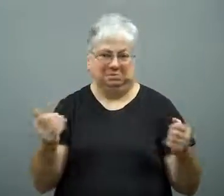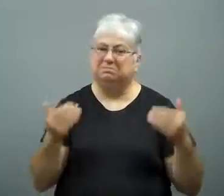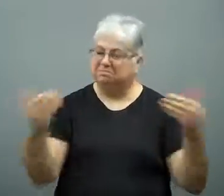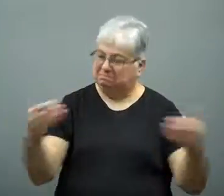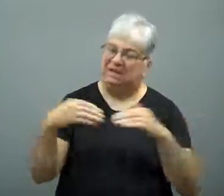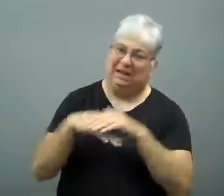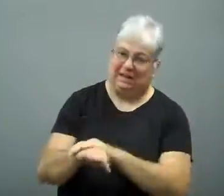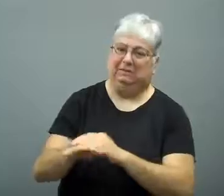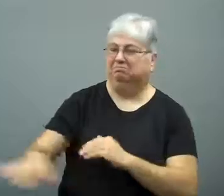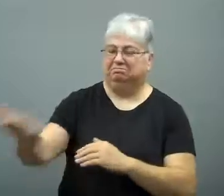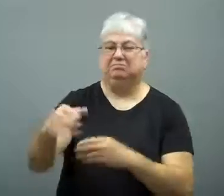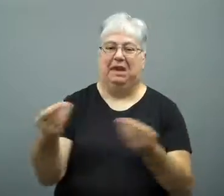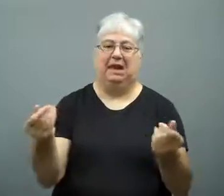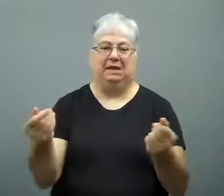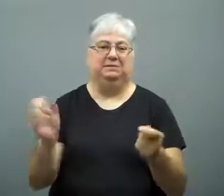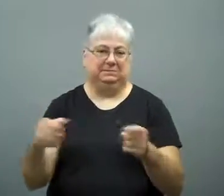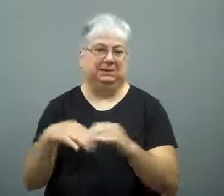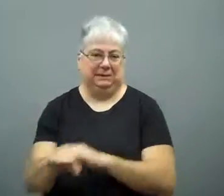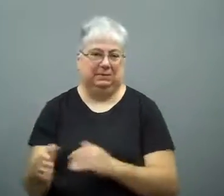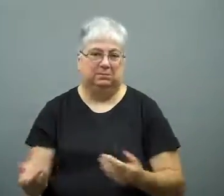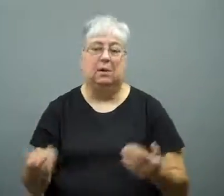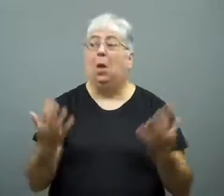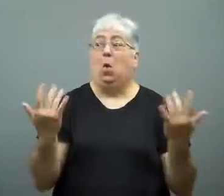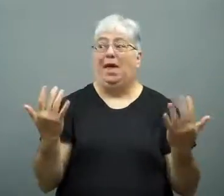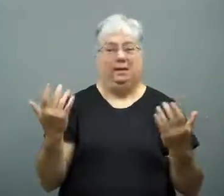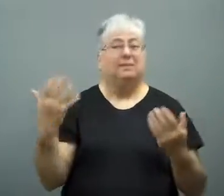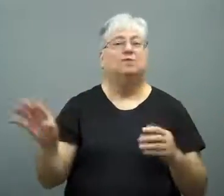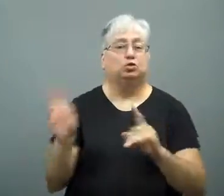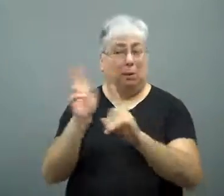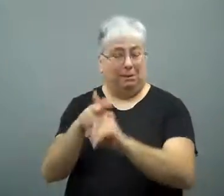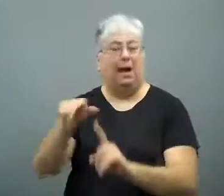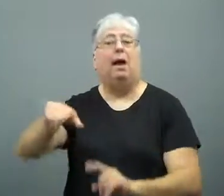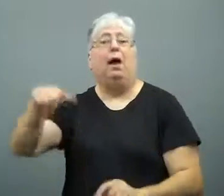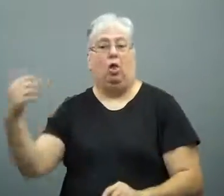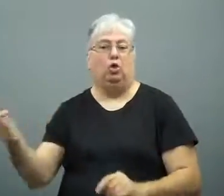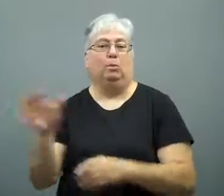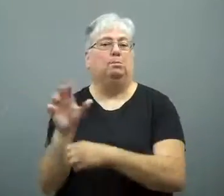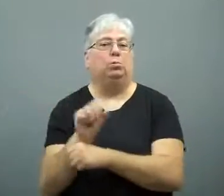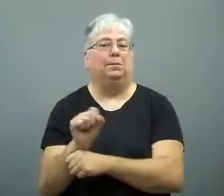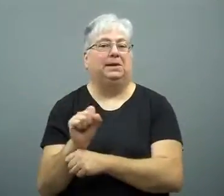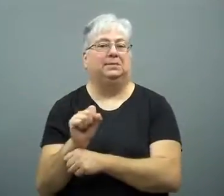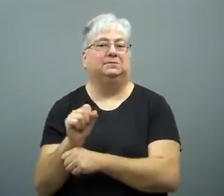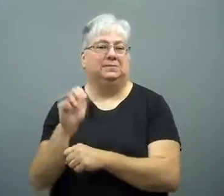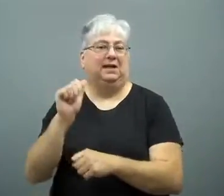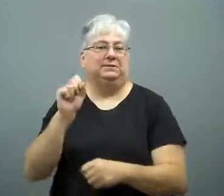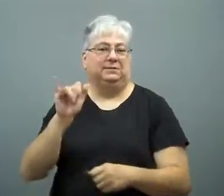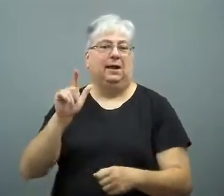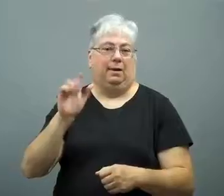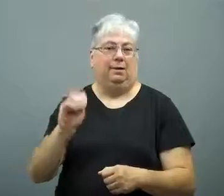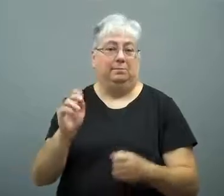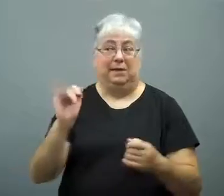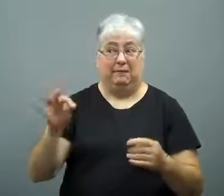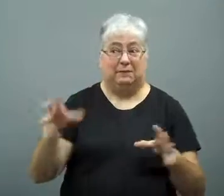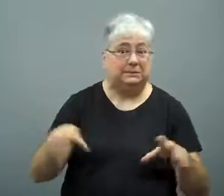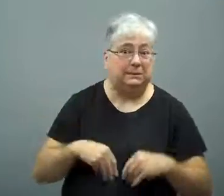He could now enter Russian territory.